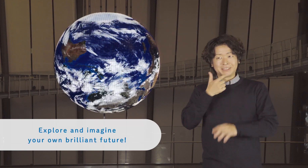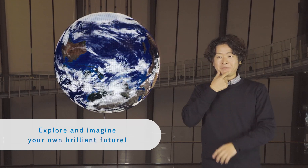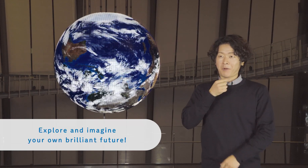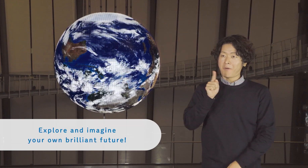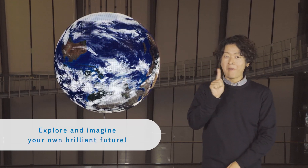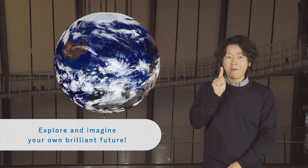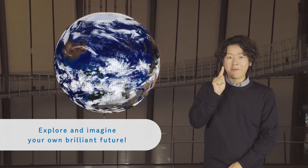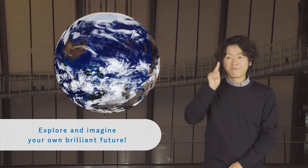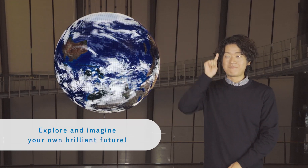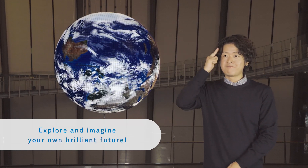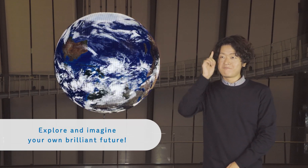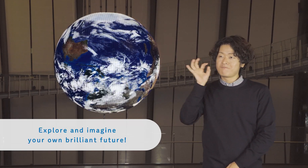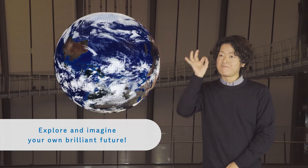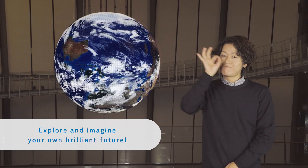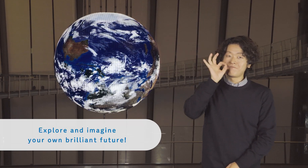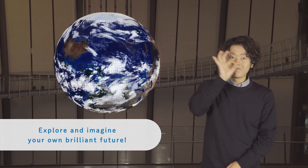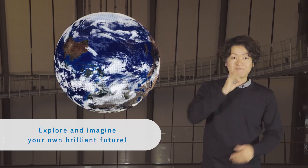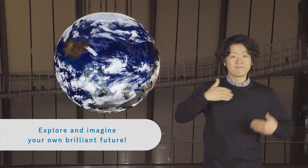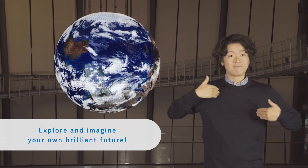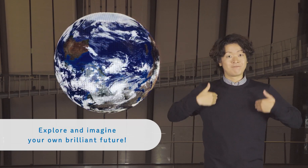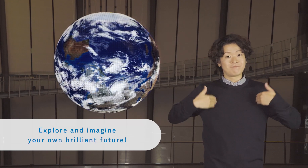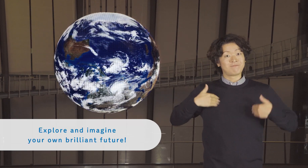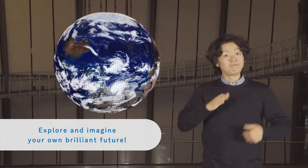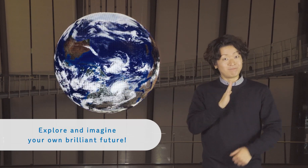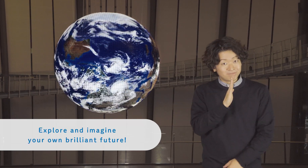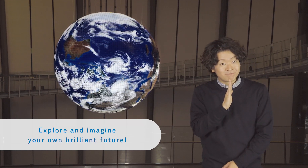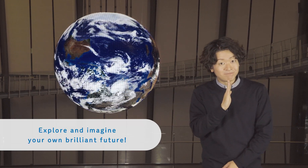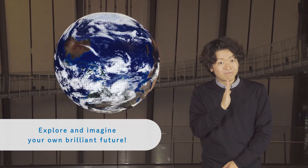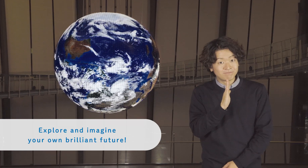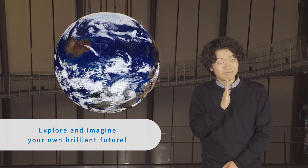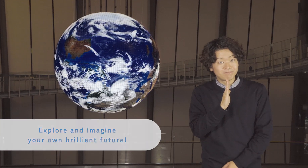Explore and imagine your own brilliant future!